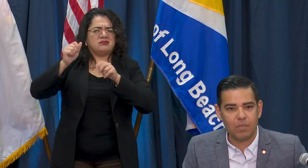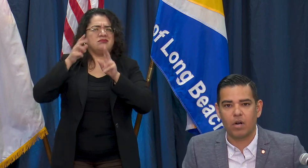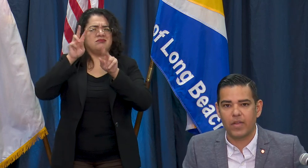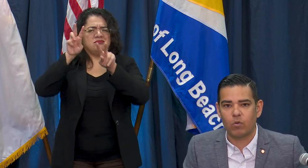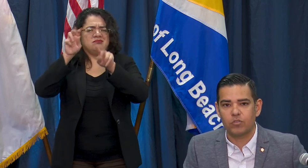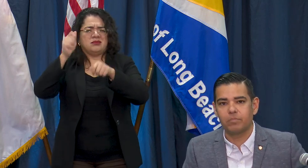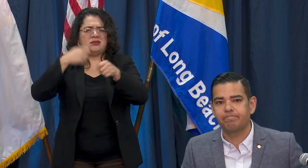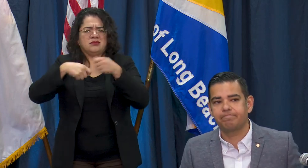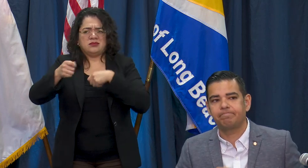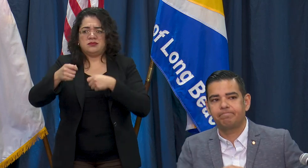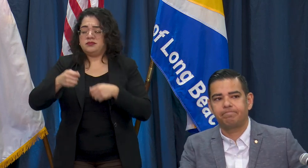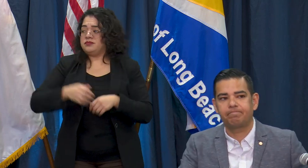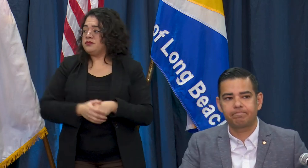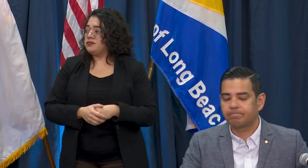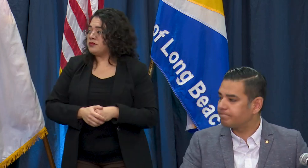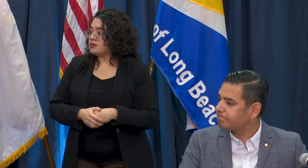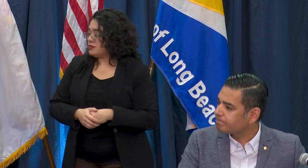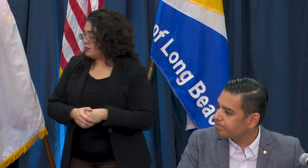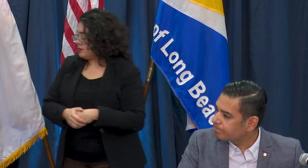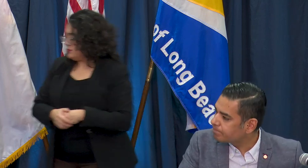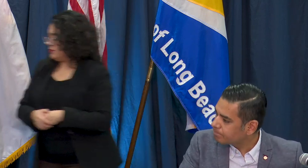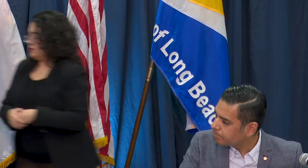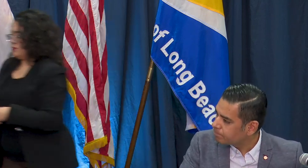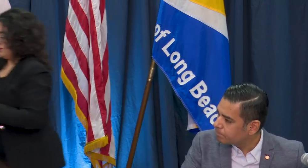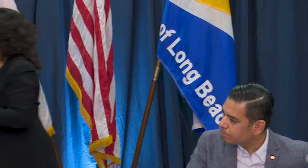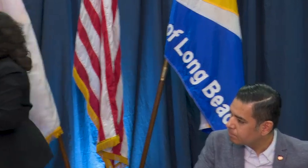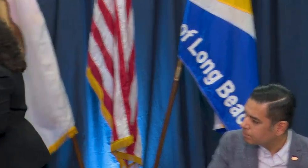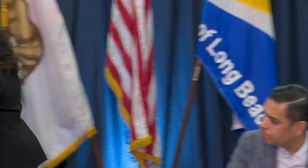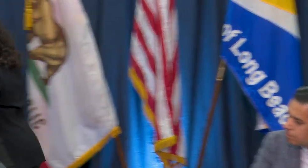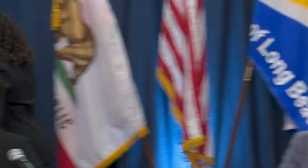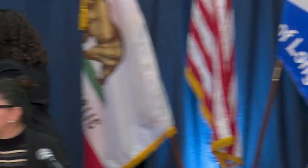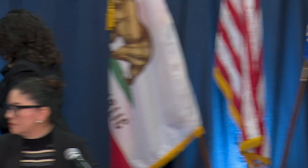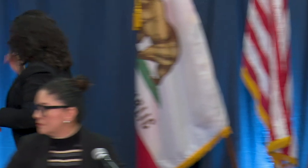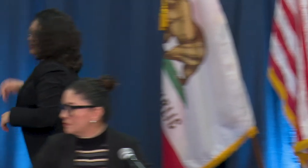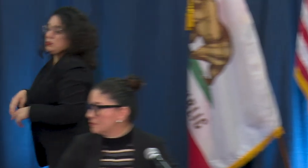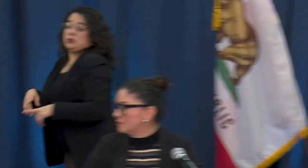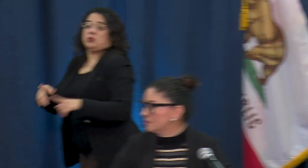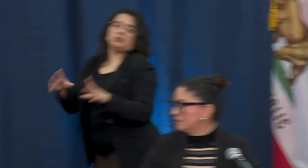second part of that question. Mr. Mayor I think to be clear, the city owns